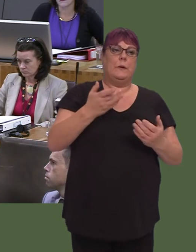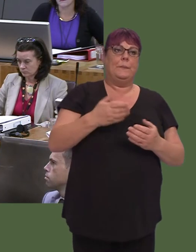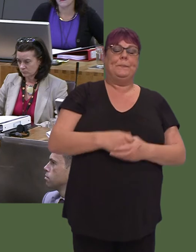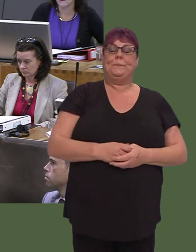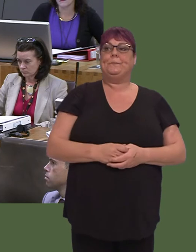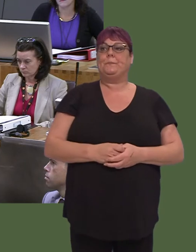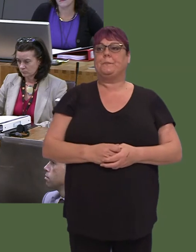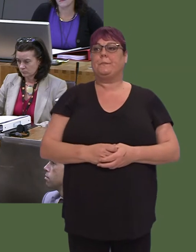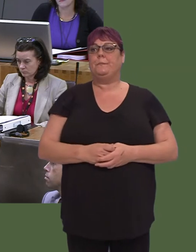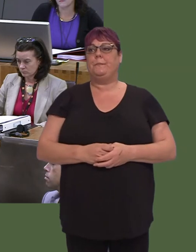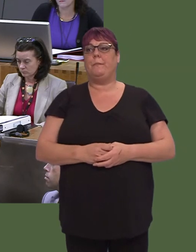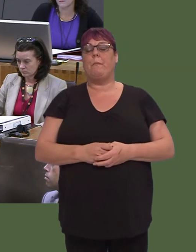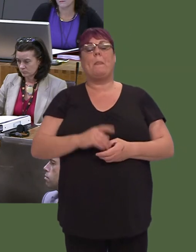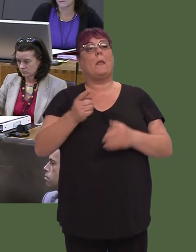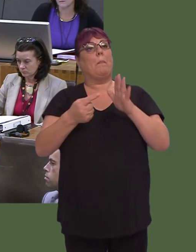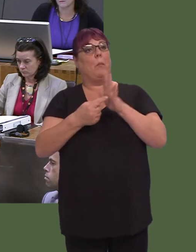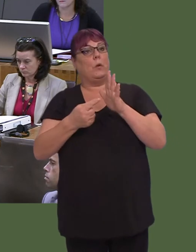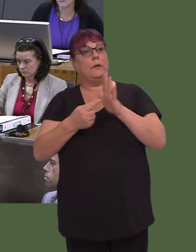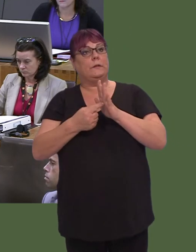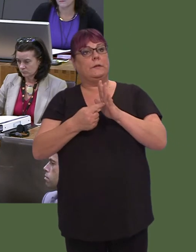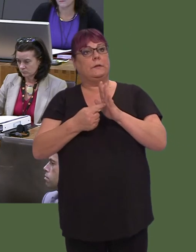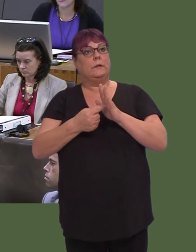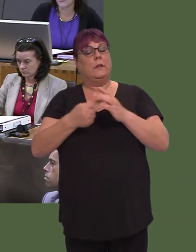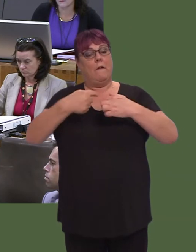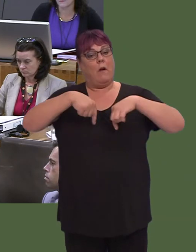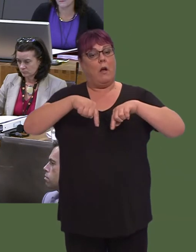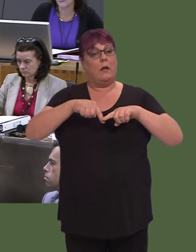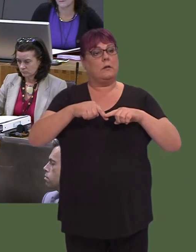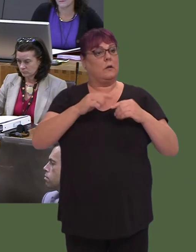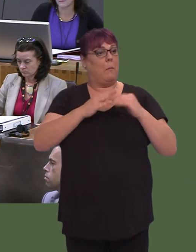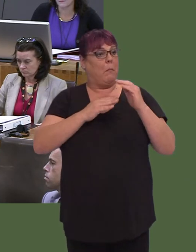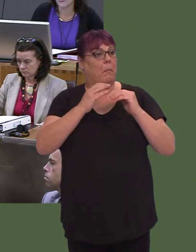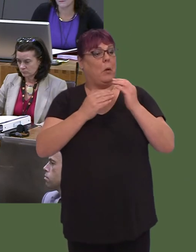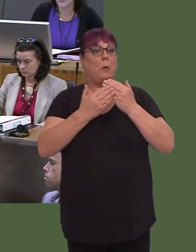But it is hugely important that we're able to provide more houses across Wales, but particularly